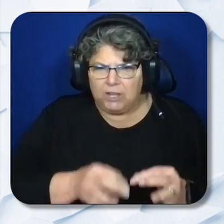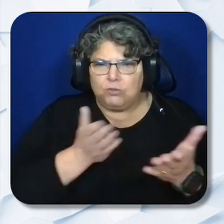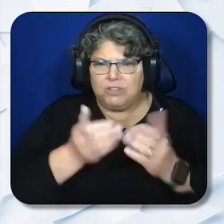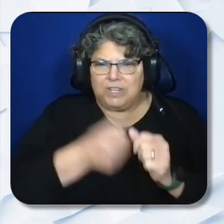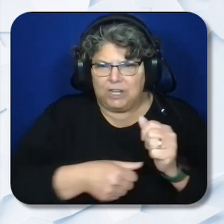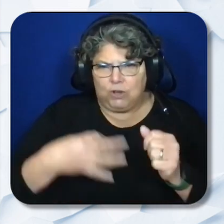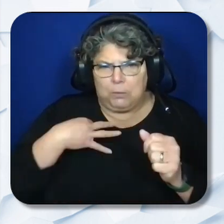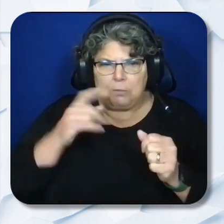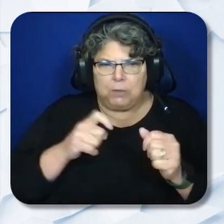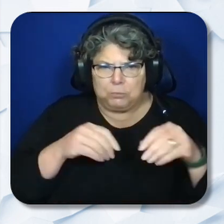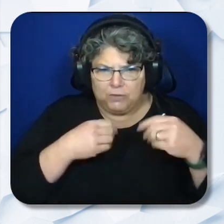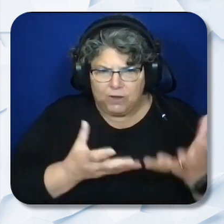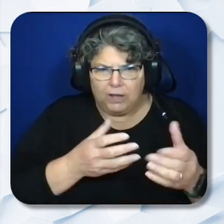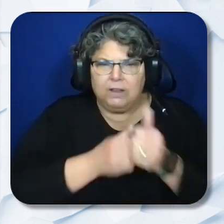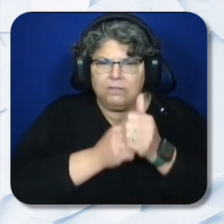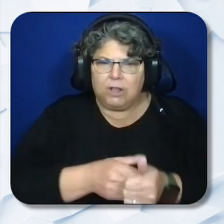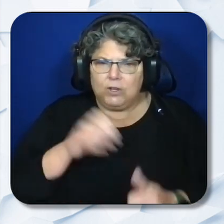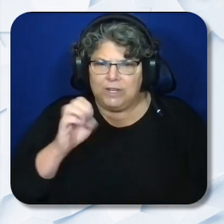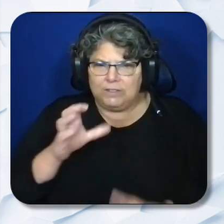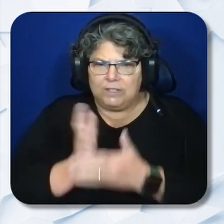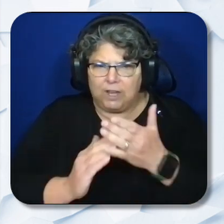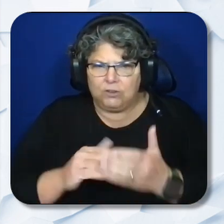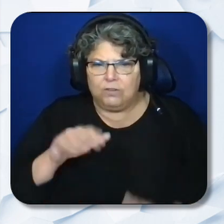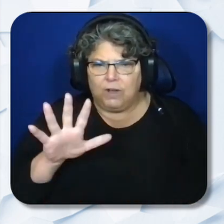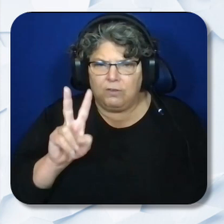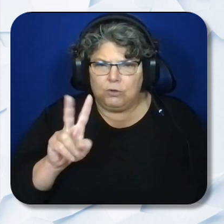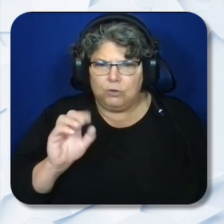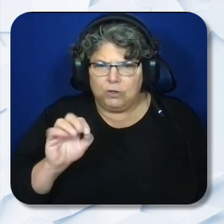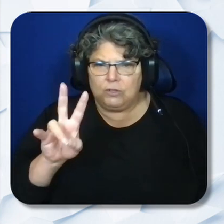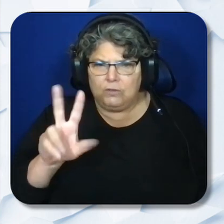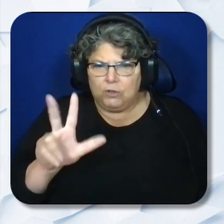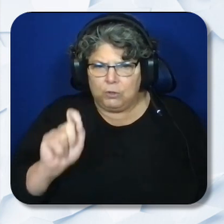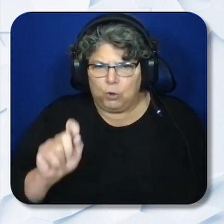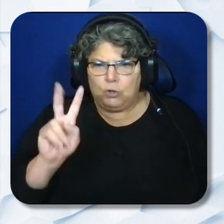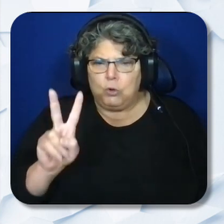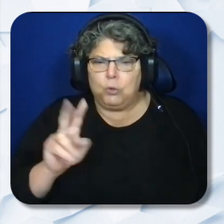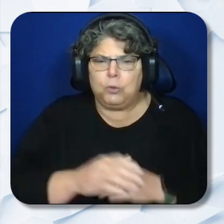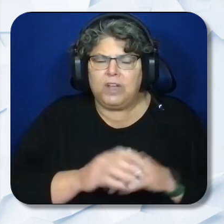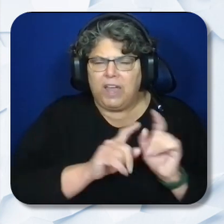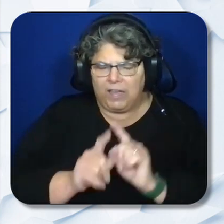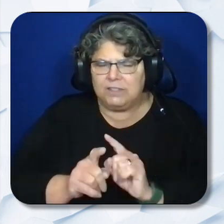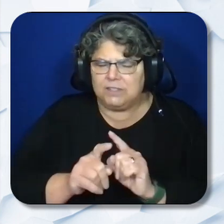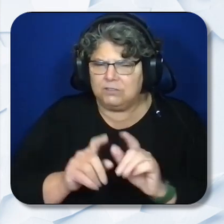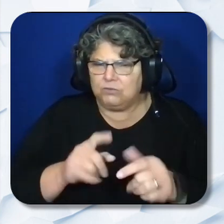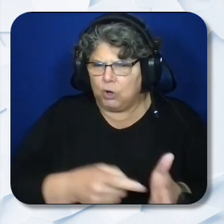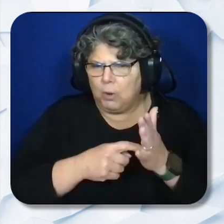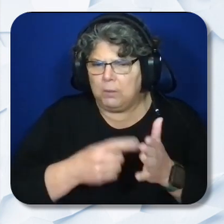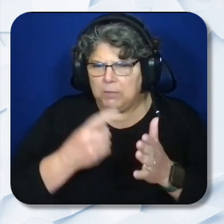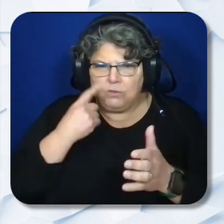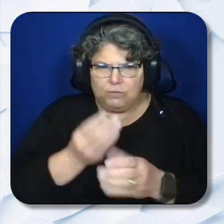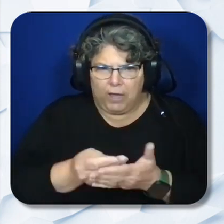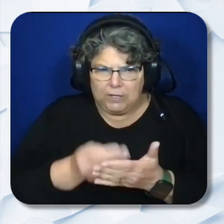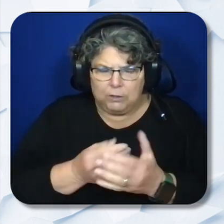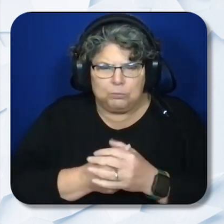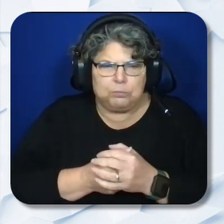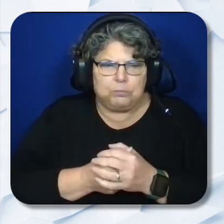provide in accordance with EC Section 52703.2 as a condition of funding. Ongoing communication,